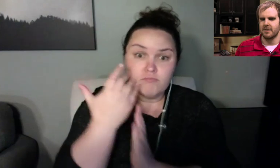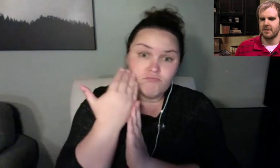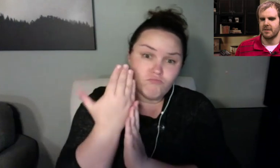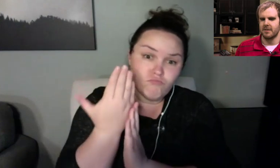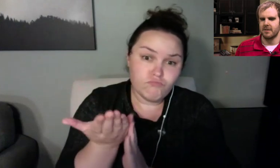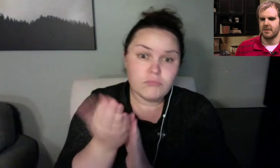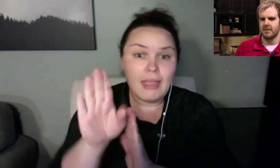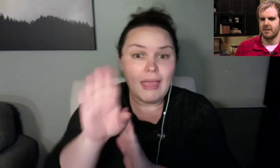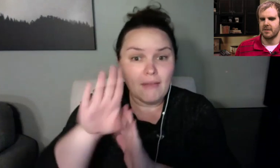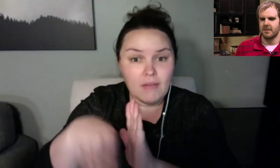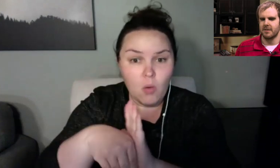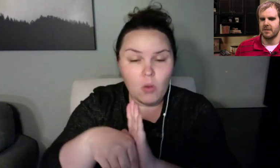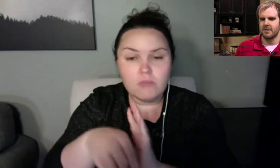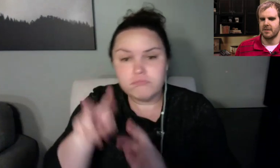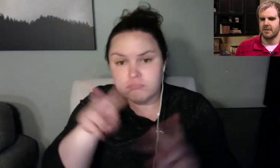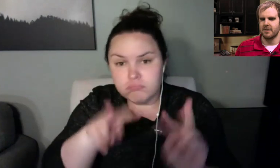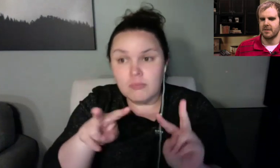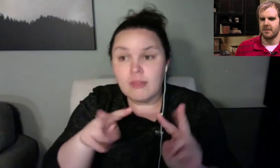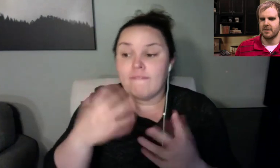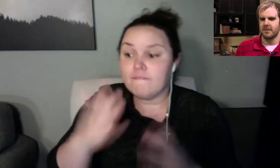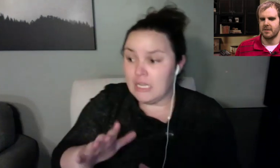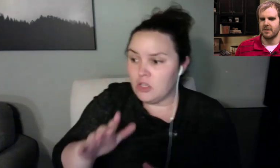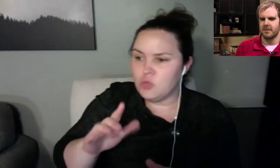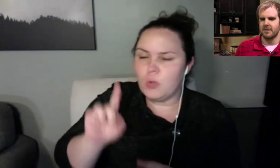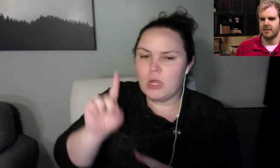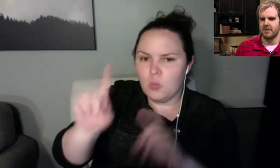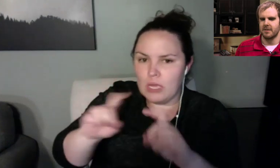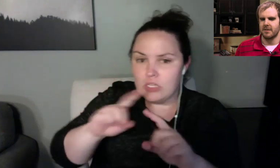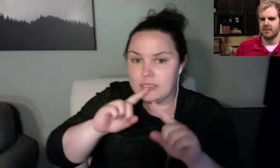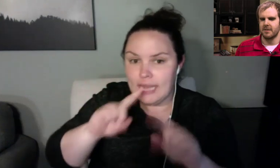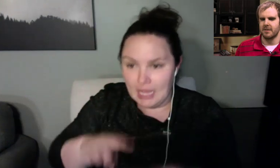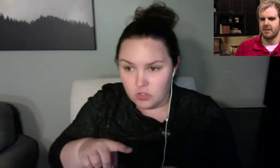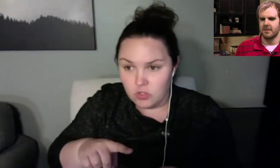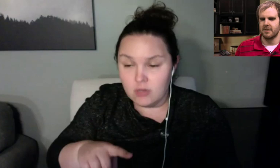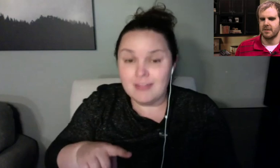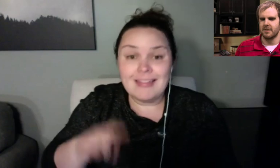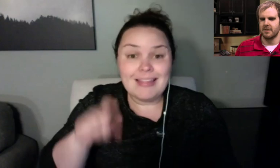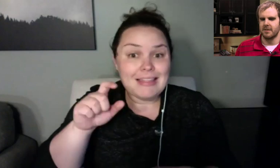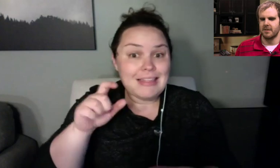have a question and answer. And when we get to that point, what we'll